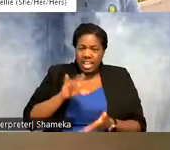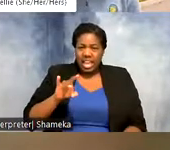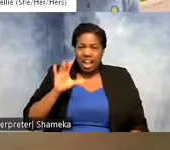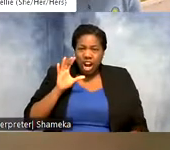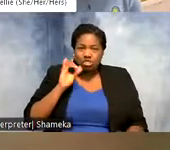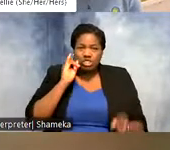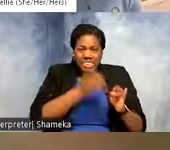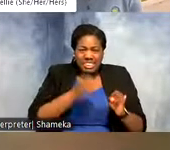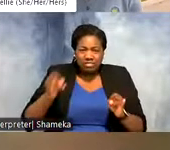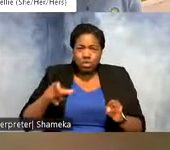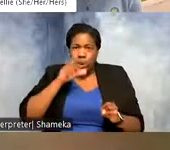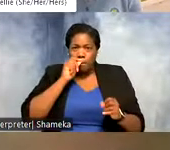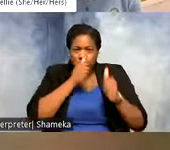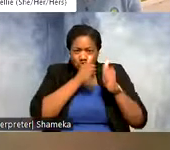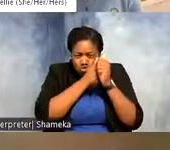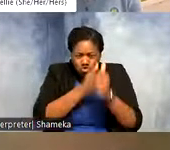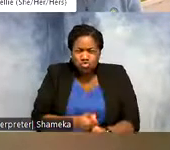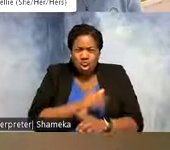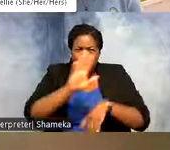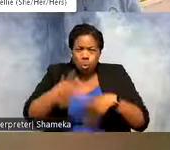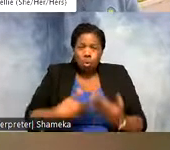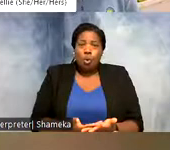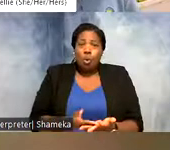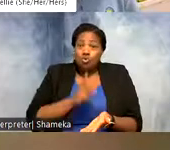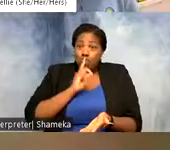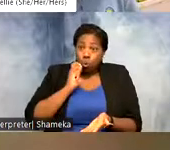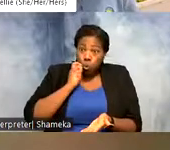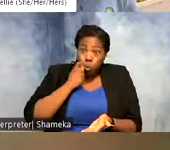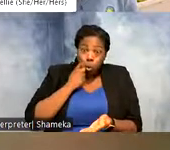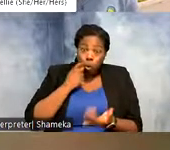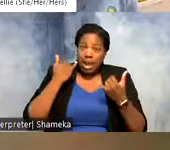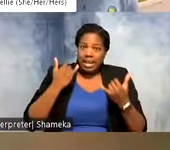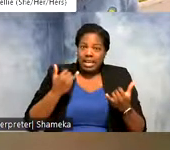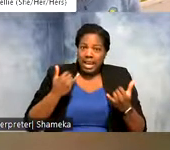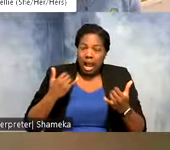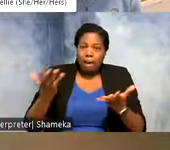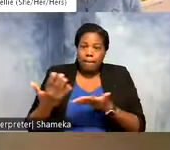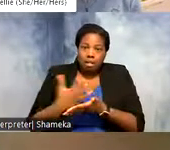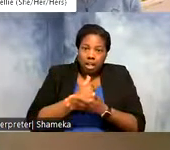tracked birds, which is really cool. So right now I'm working to aggregate those data into one